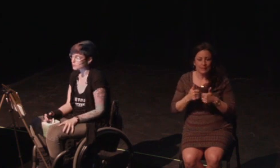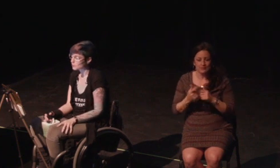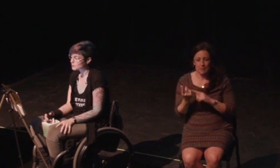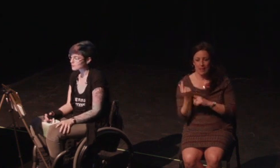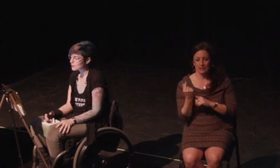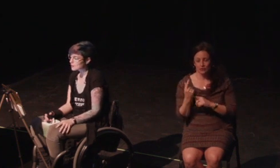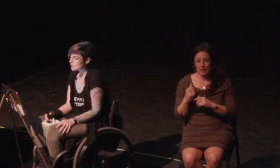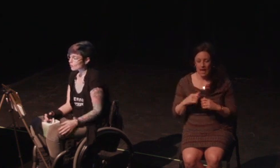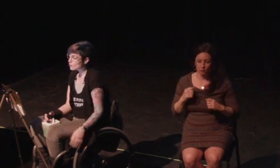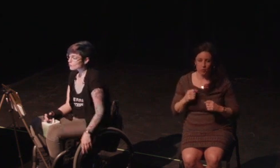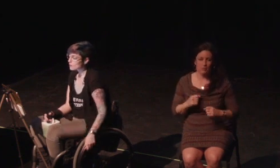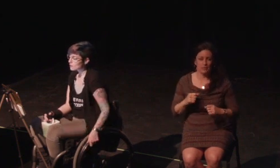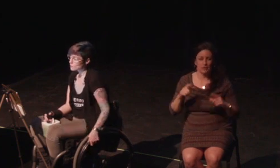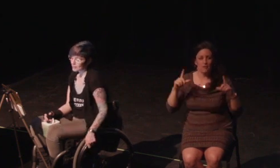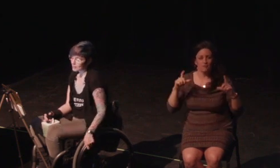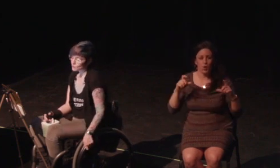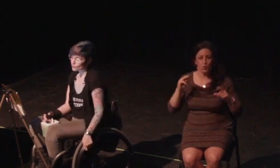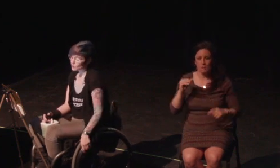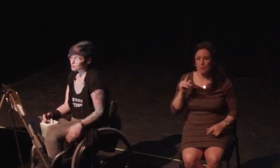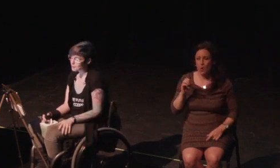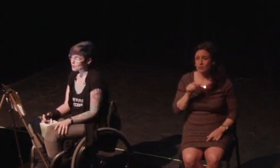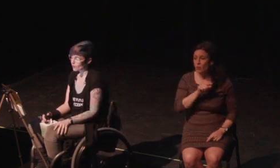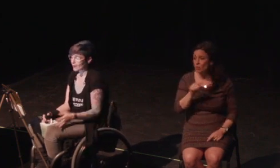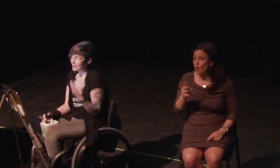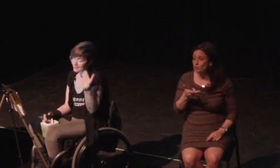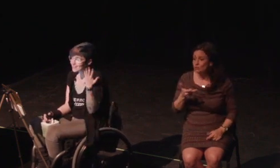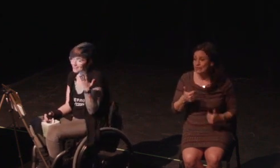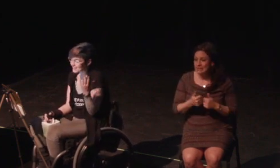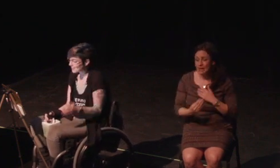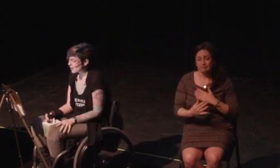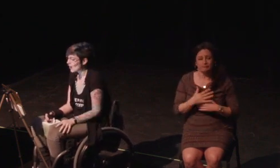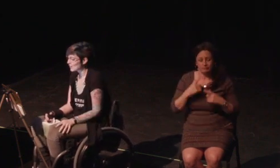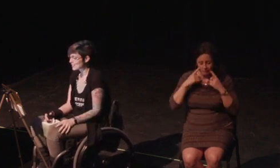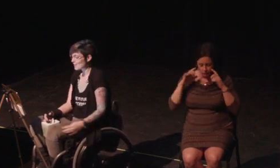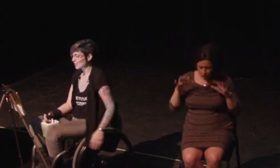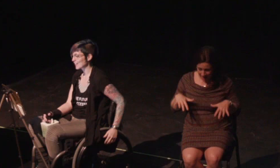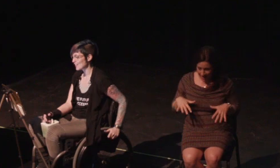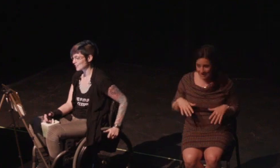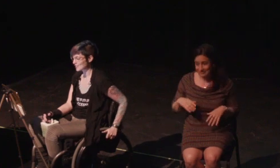At the time I had no idea how much this would affect me,